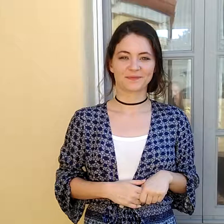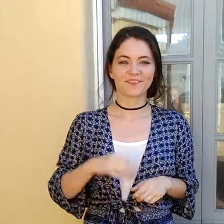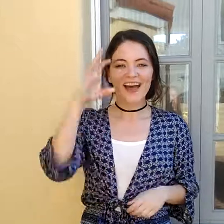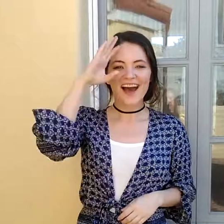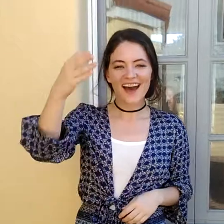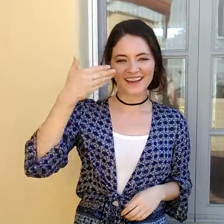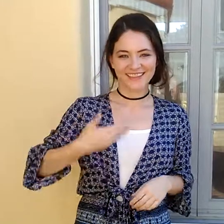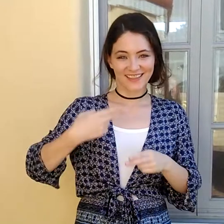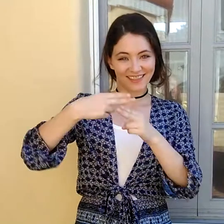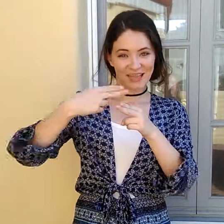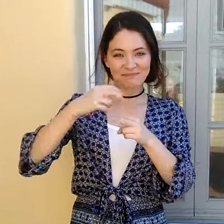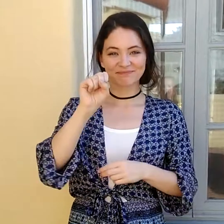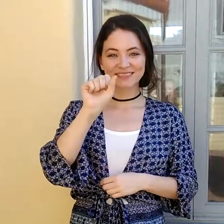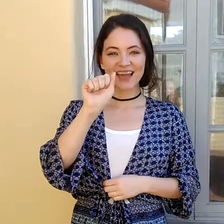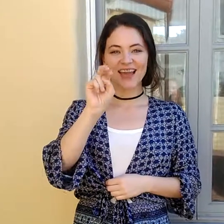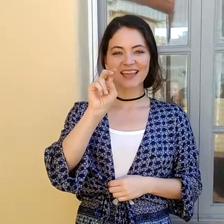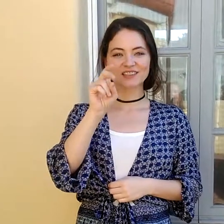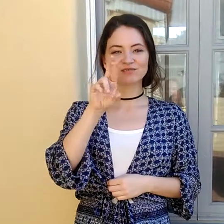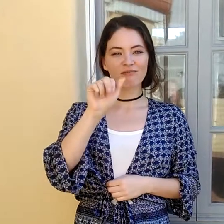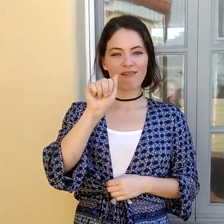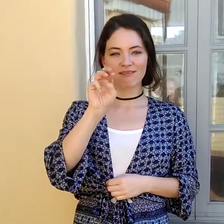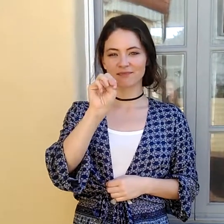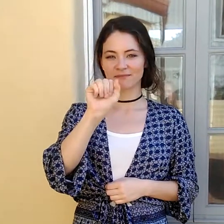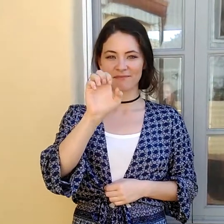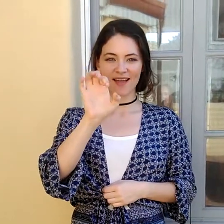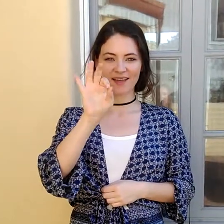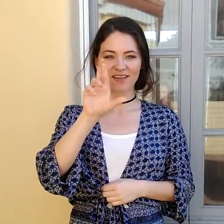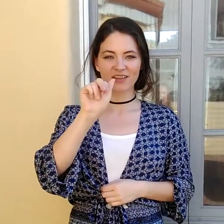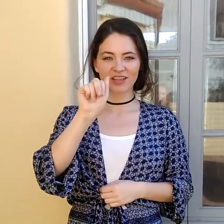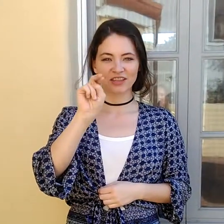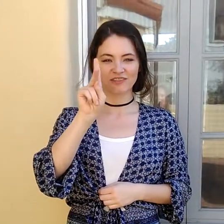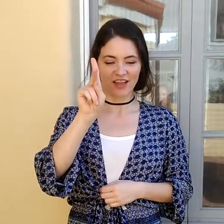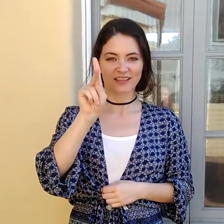Hello, my name is Sandra Mae Frank